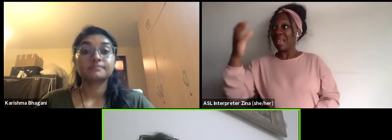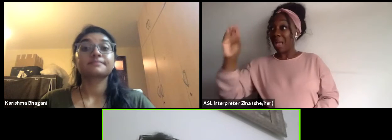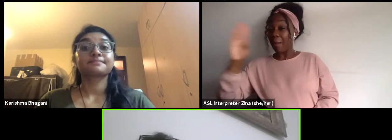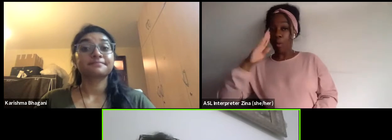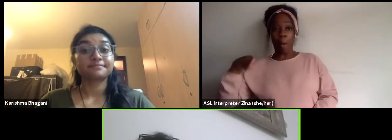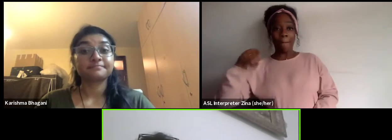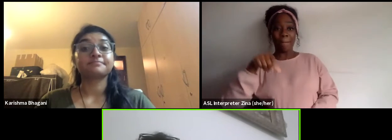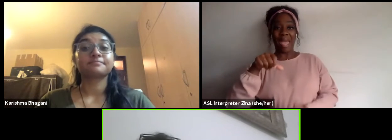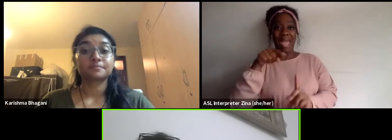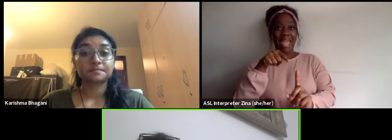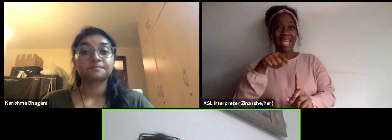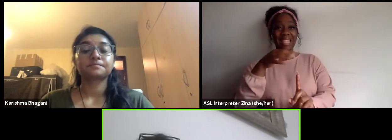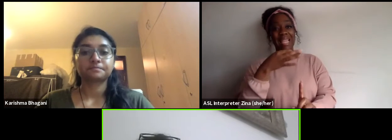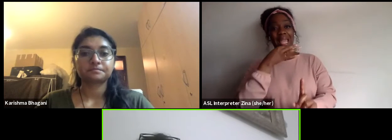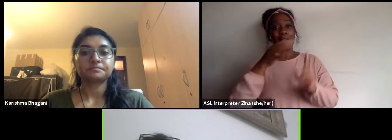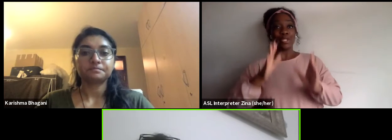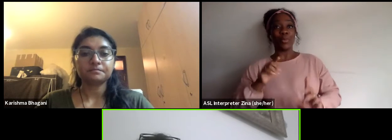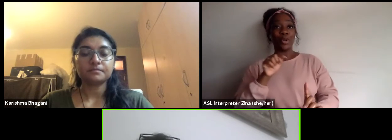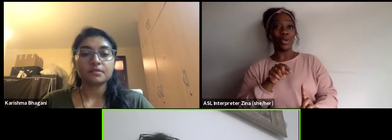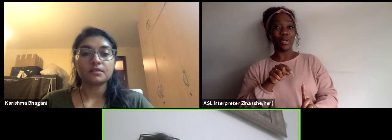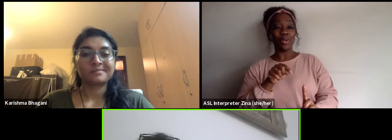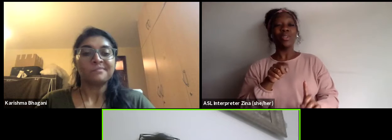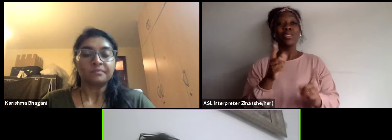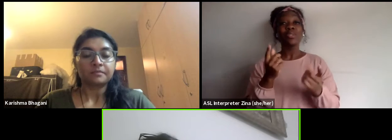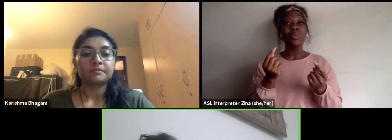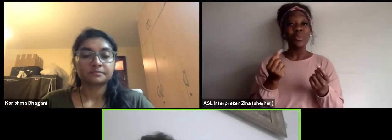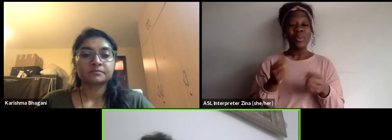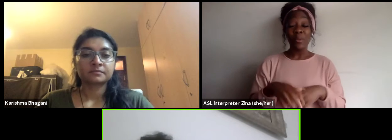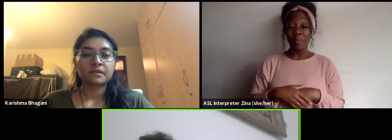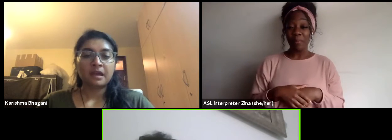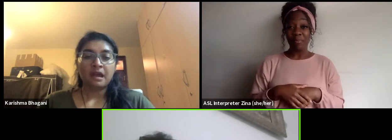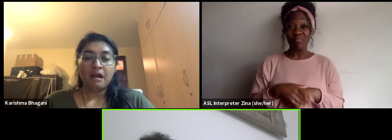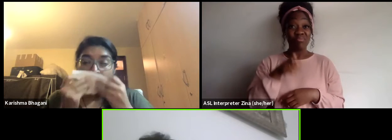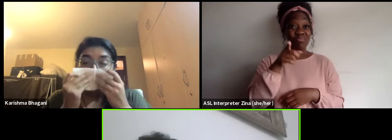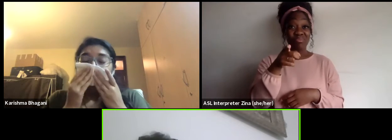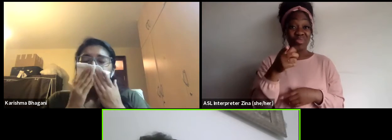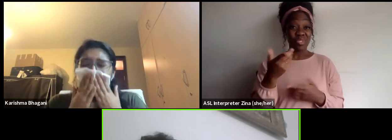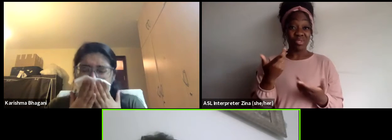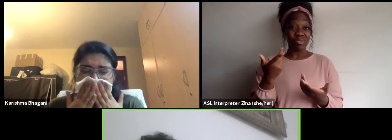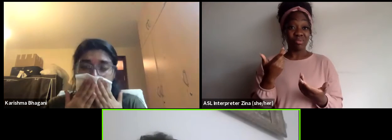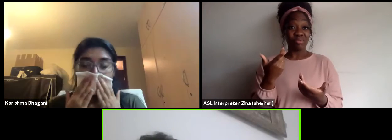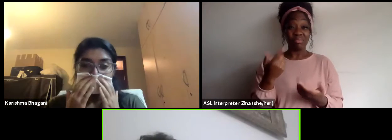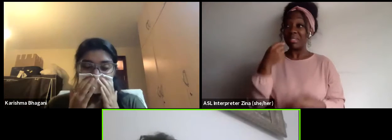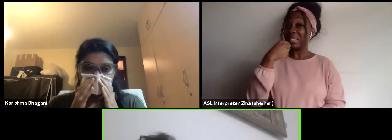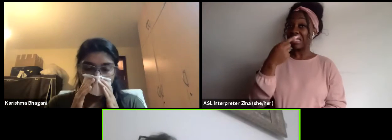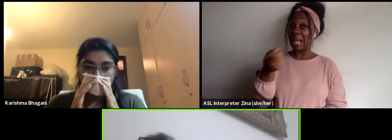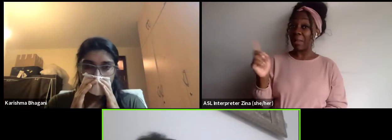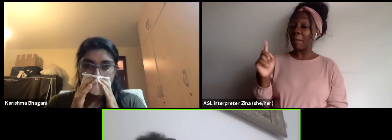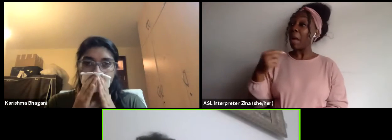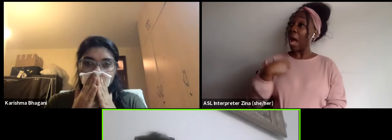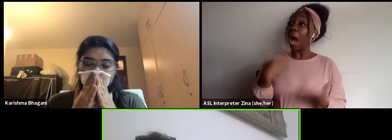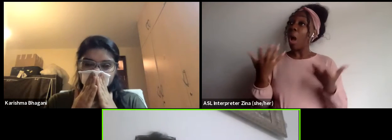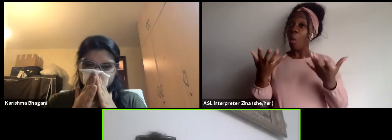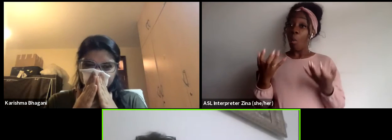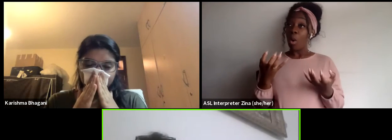So what do you do in the case this example here, you just write that you are. I want the platform in three languages,